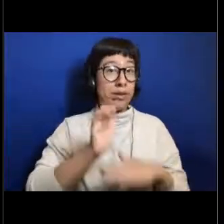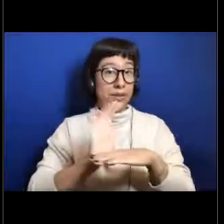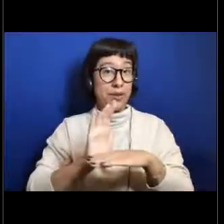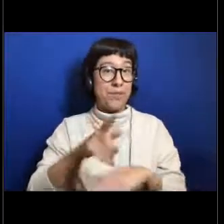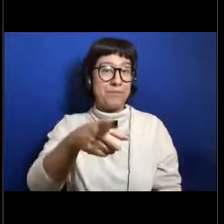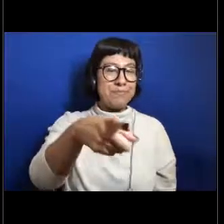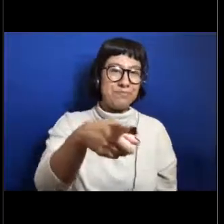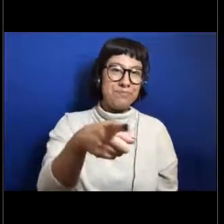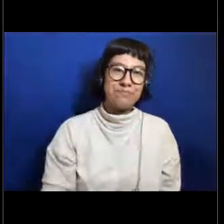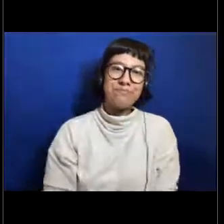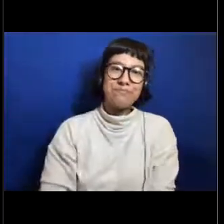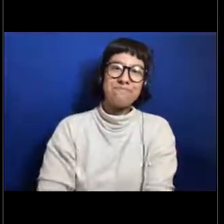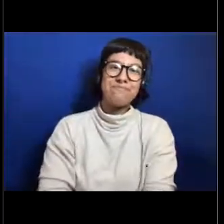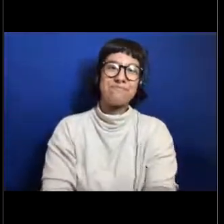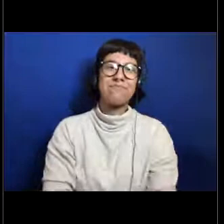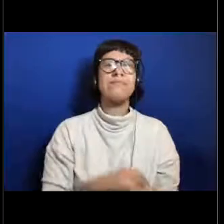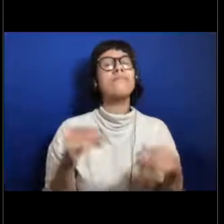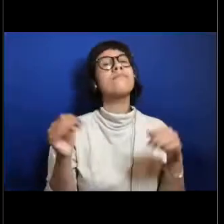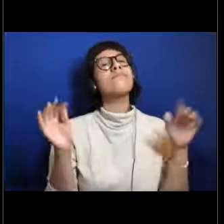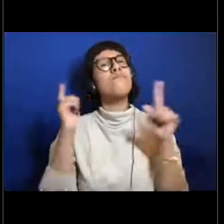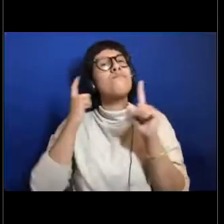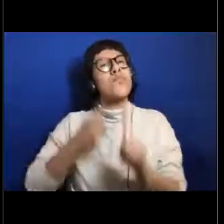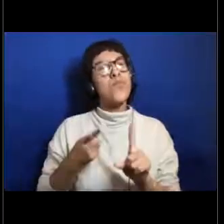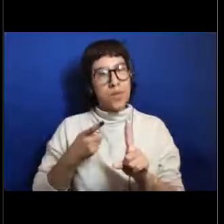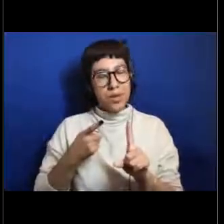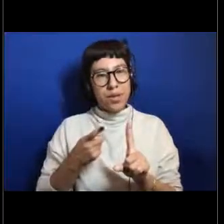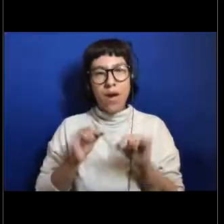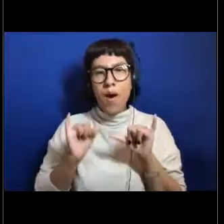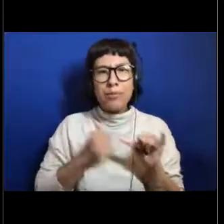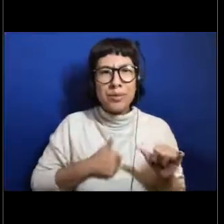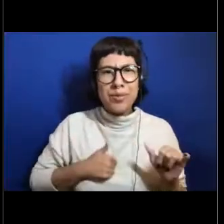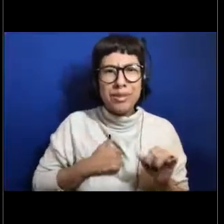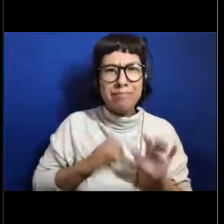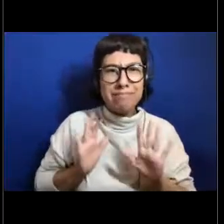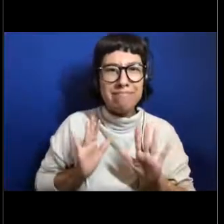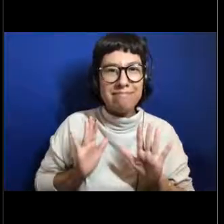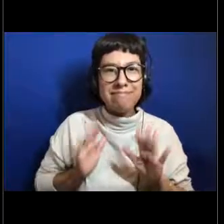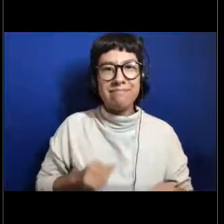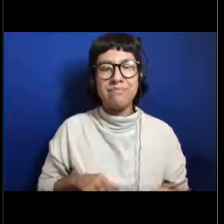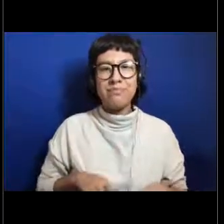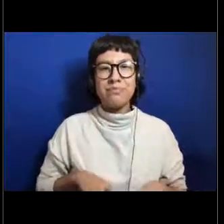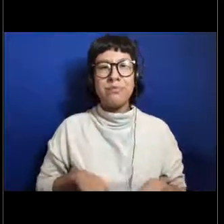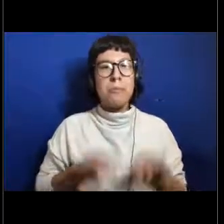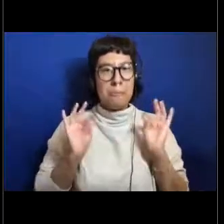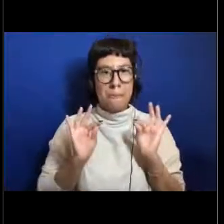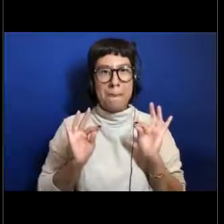and to kind of illustrate that point about, oh, apologies. There, it should be quiet.